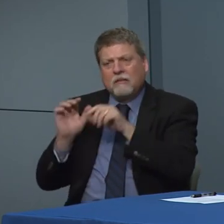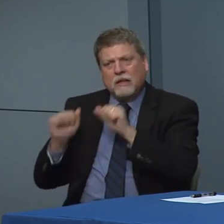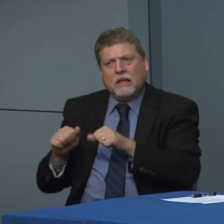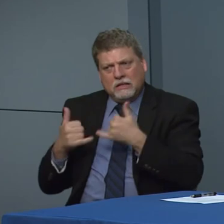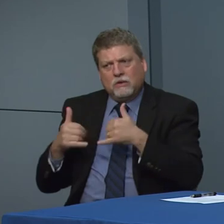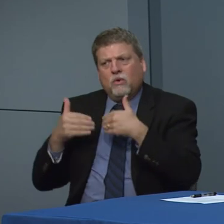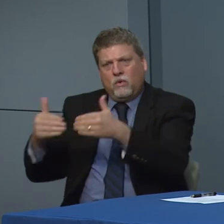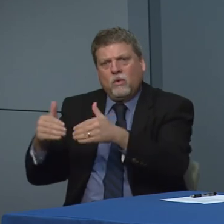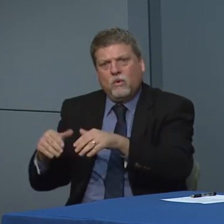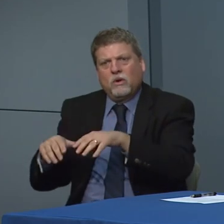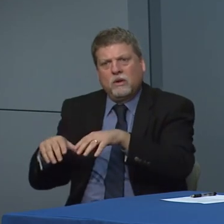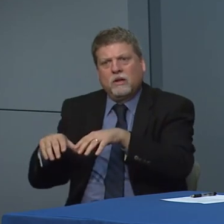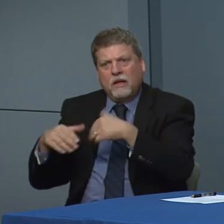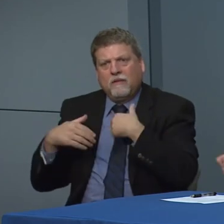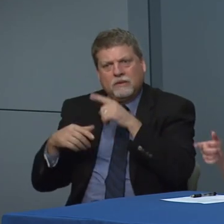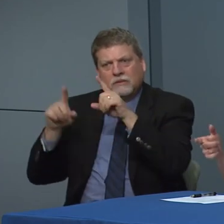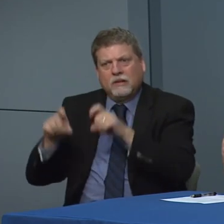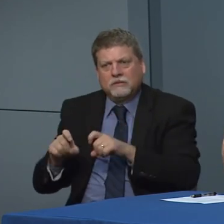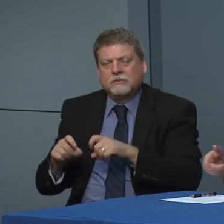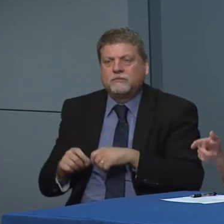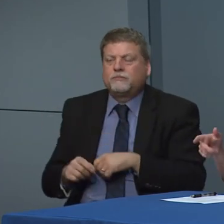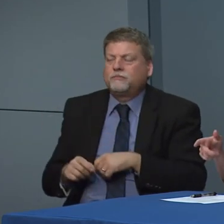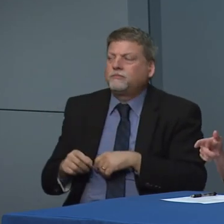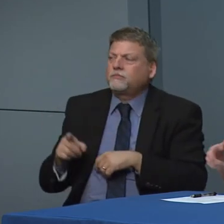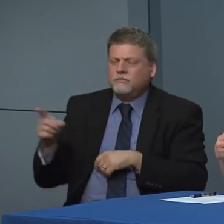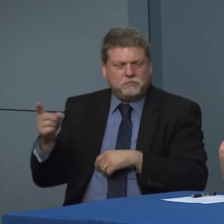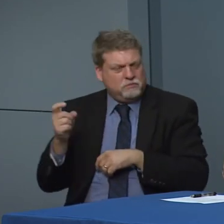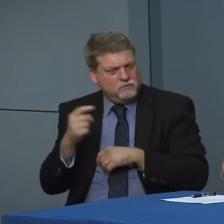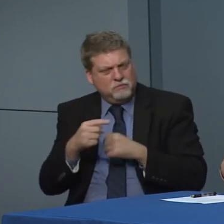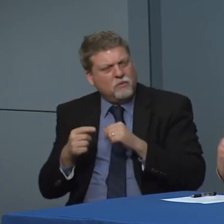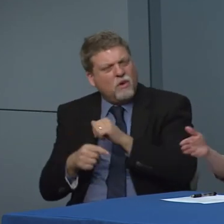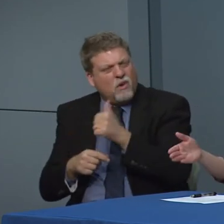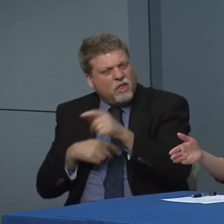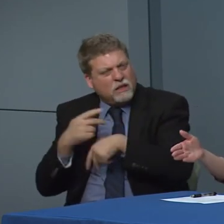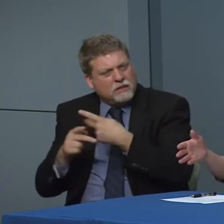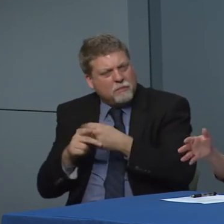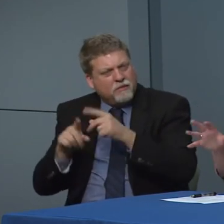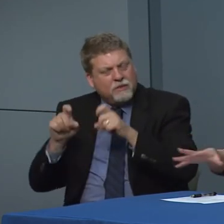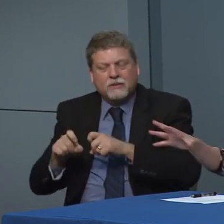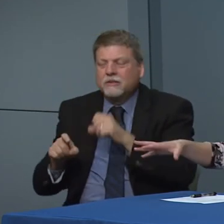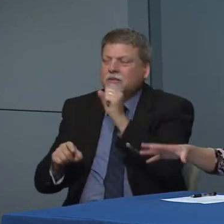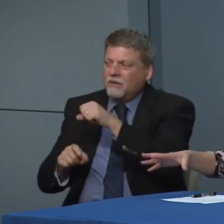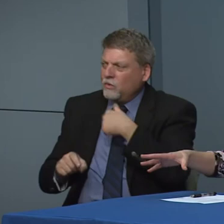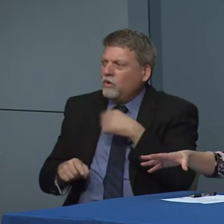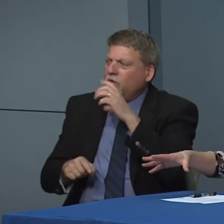to get tested. So yeah we're trying to look for other mechanisms to do the